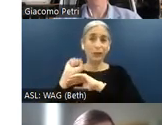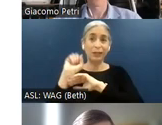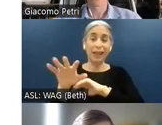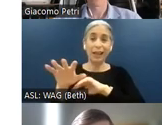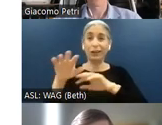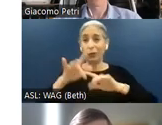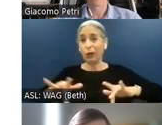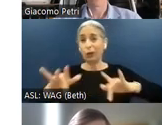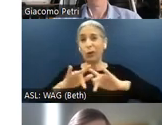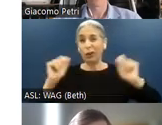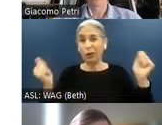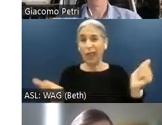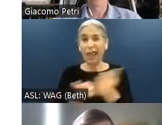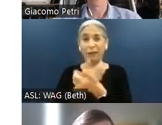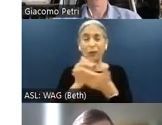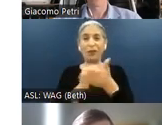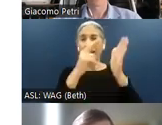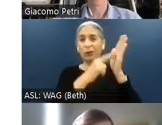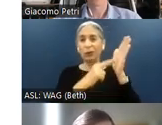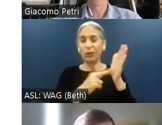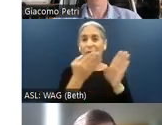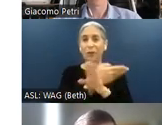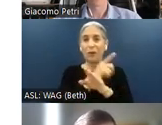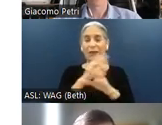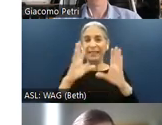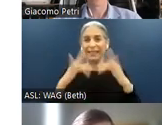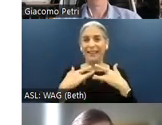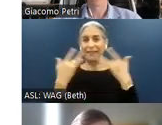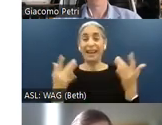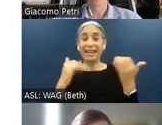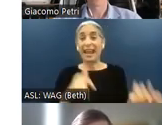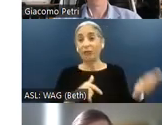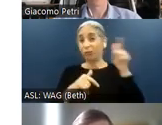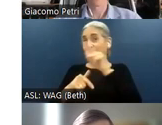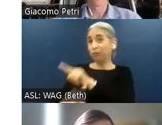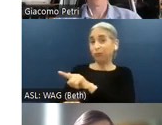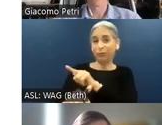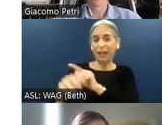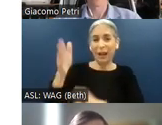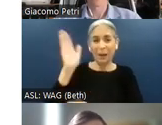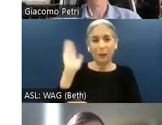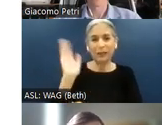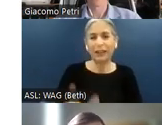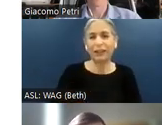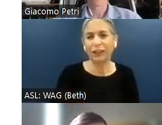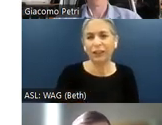to everyone who registered. And now I would like to turn today's program over to our presenters, Giacomo Petri and Michele Lucchini.